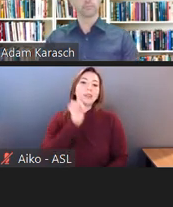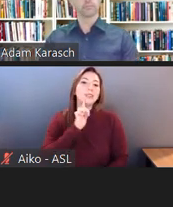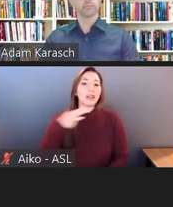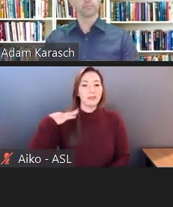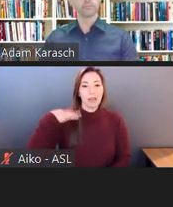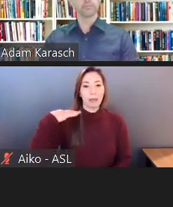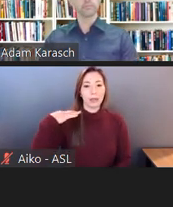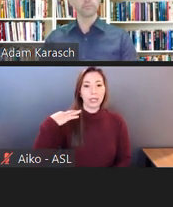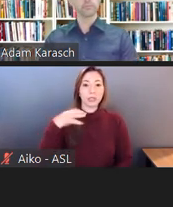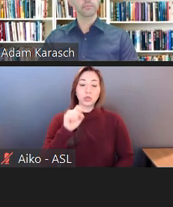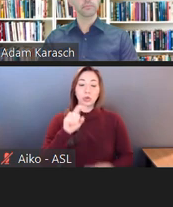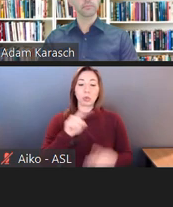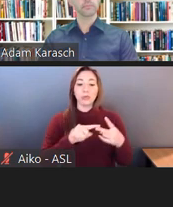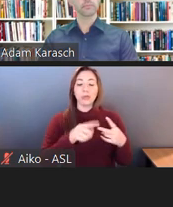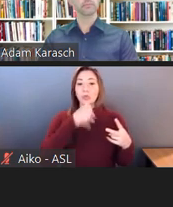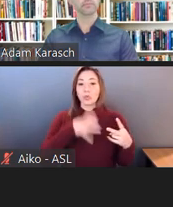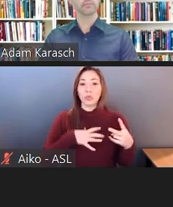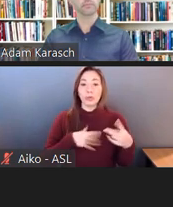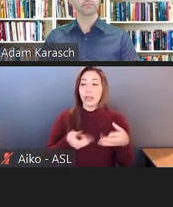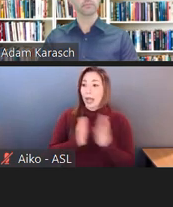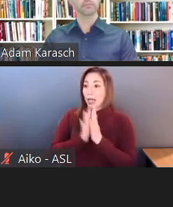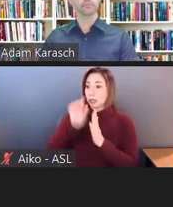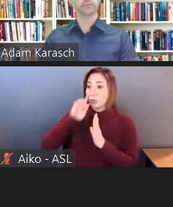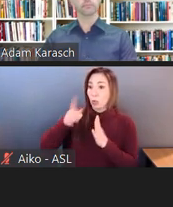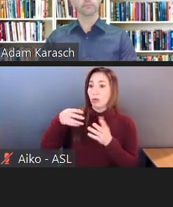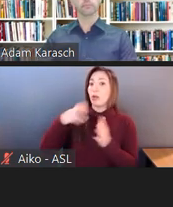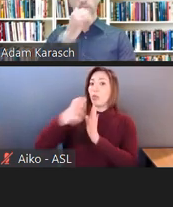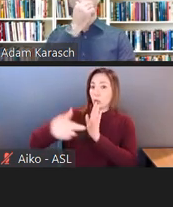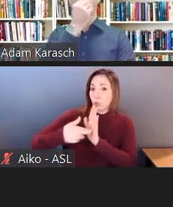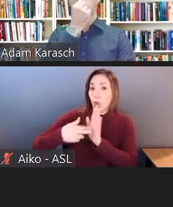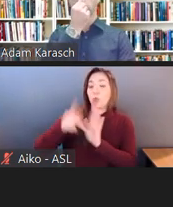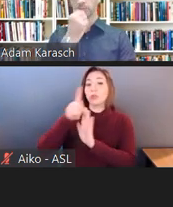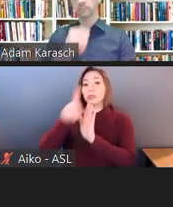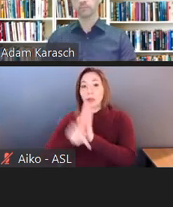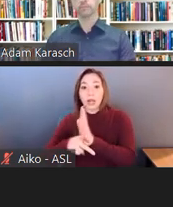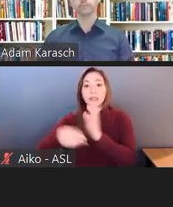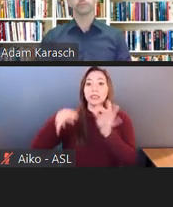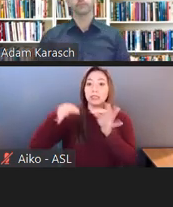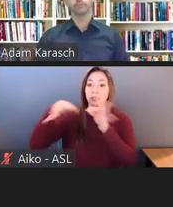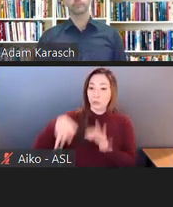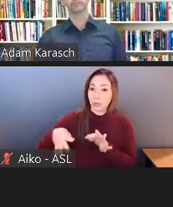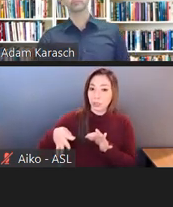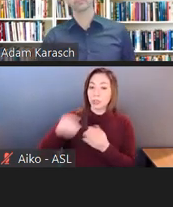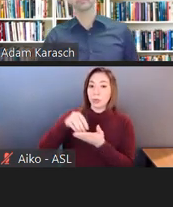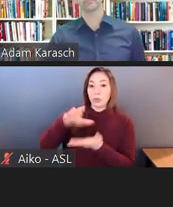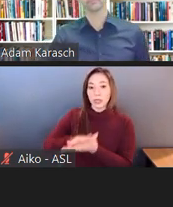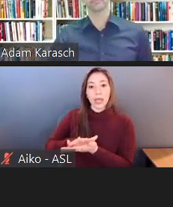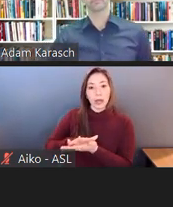So they asked for the information to be written. The supervisor initially complied and said, sure,